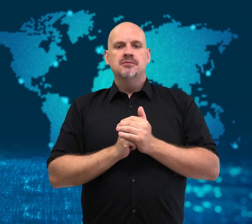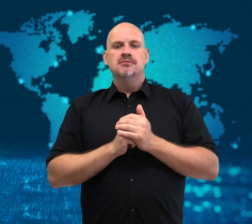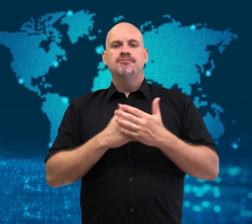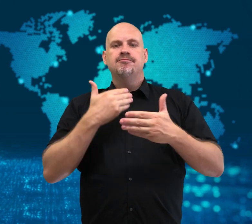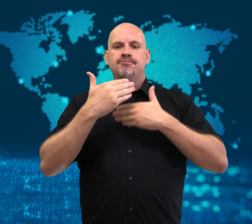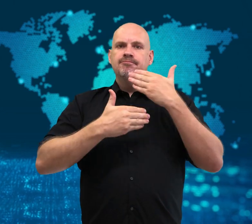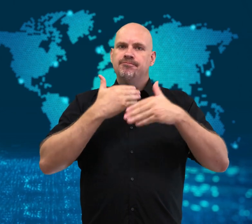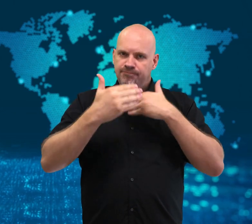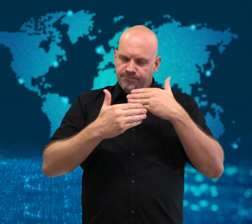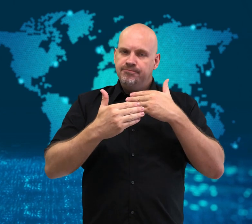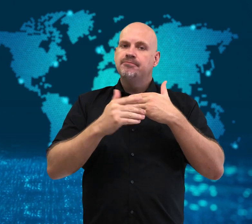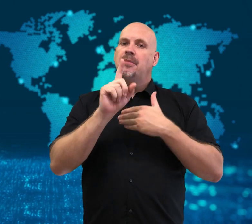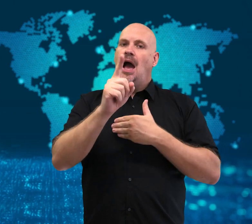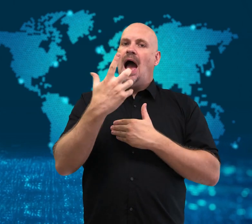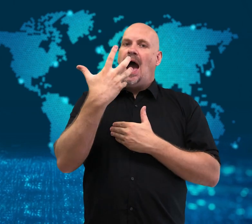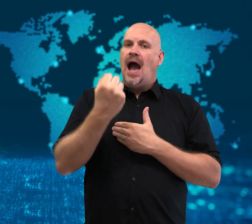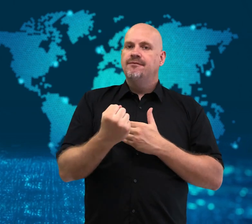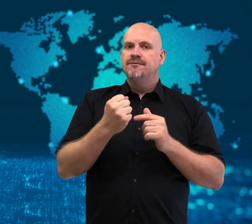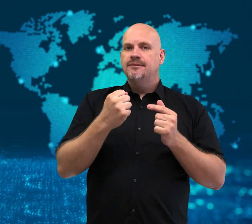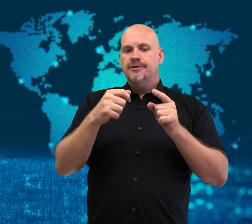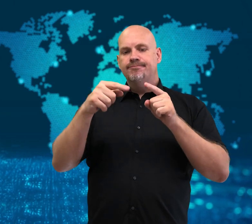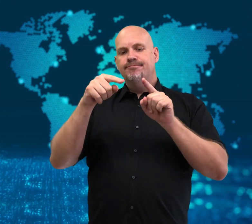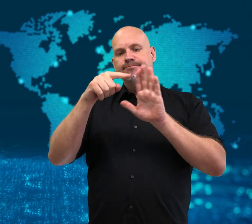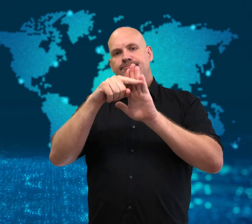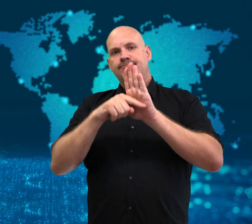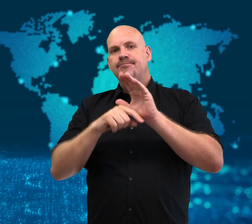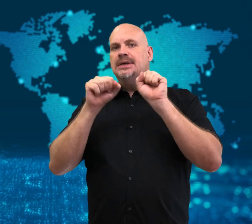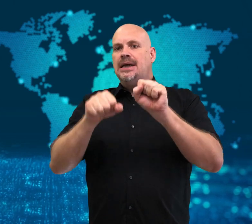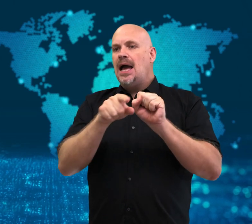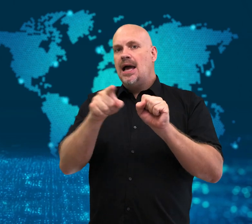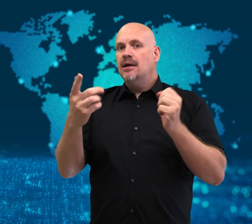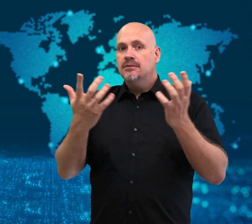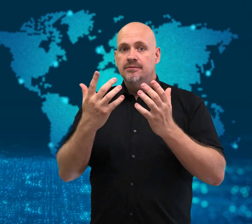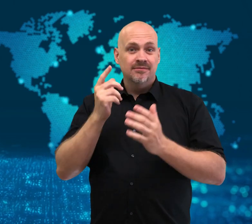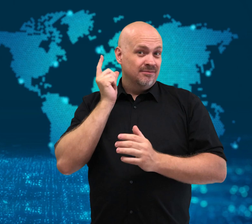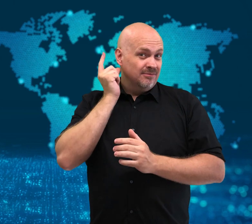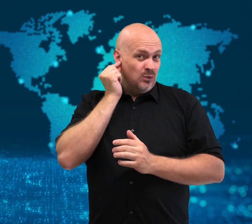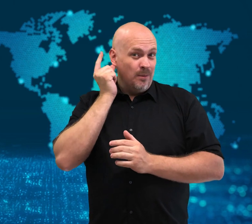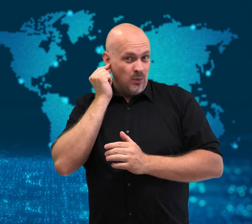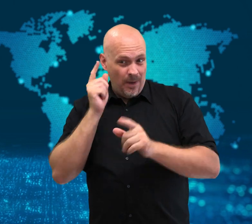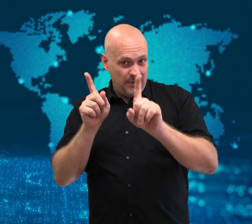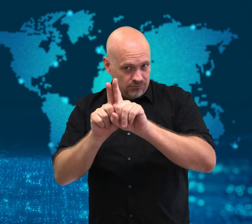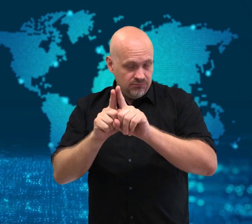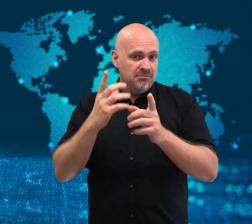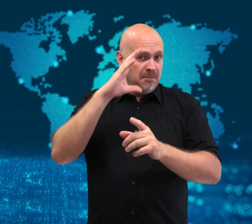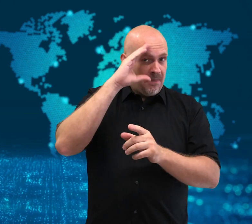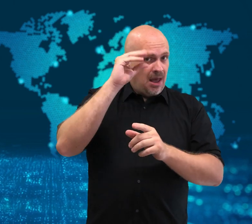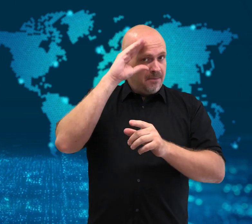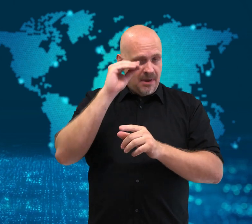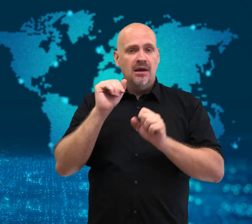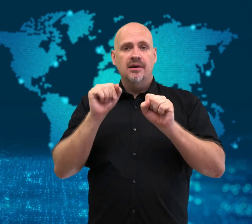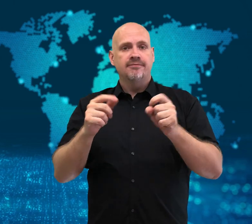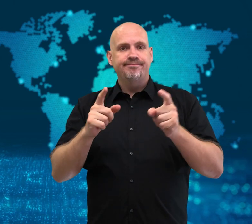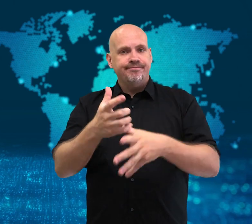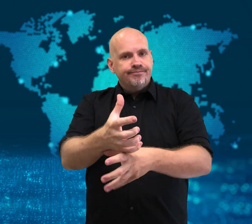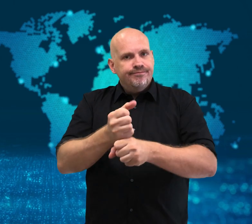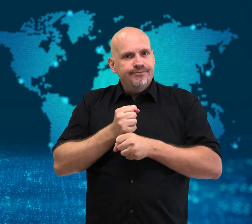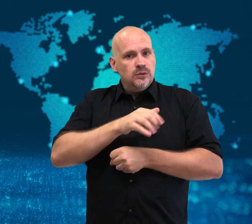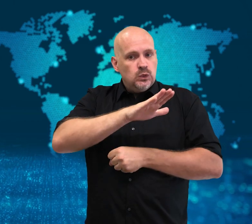same sex couples in the country can adopt children,